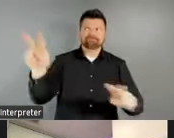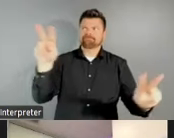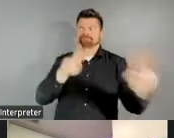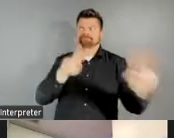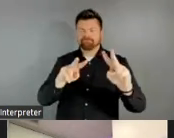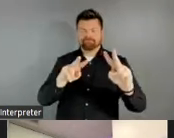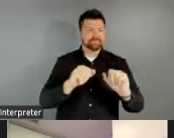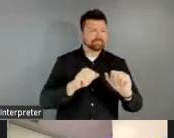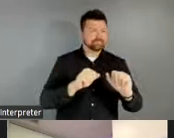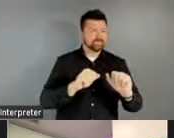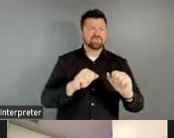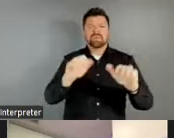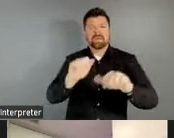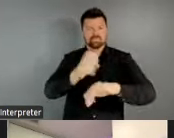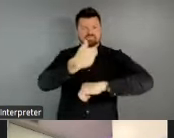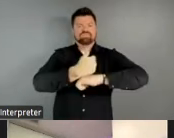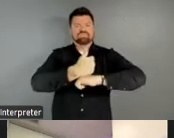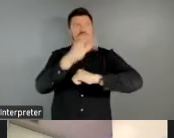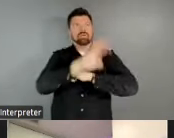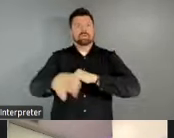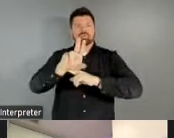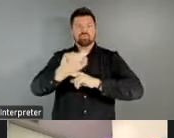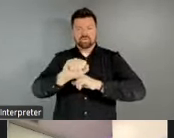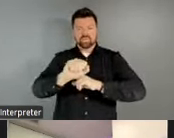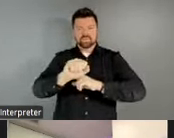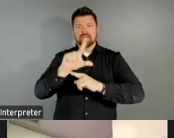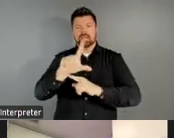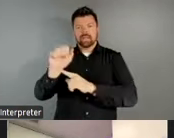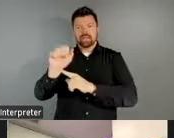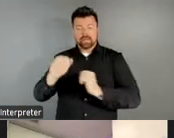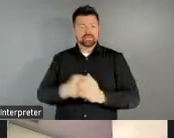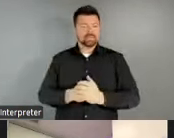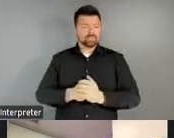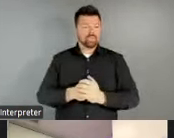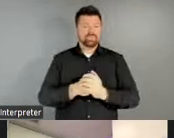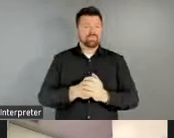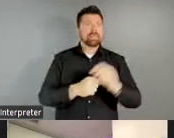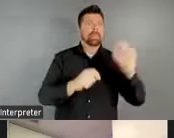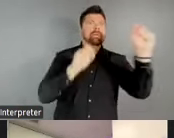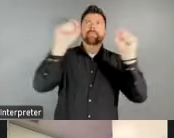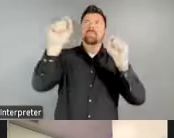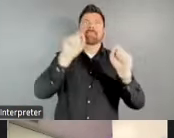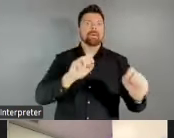the US. We've then overlaid counties onto these maps and identified areas that are potentially